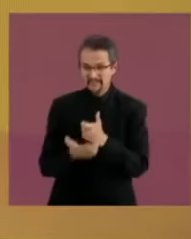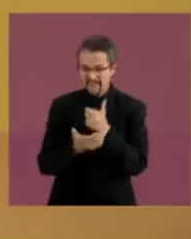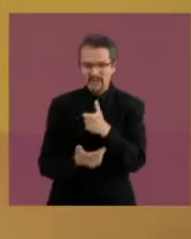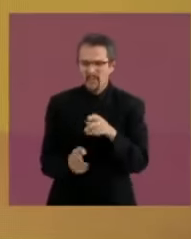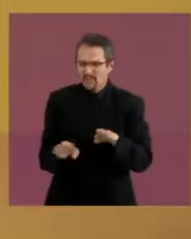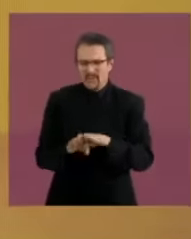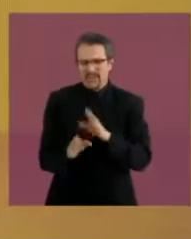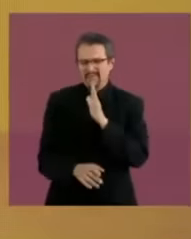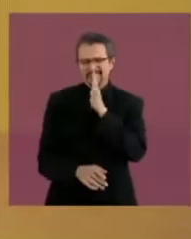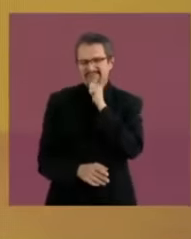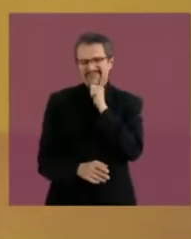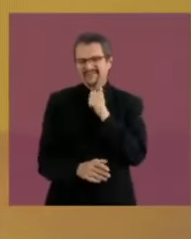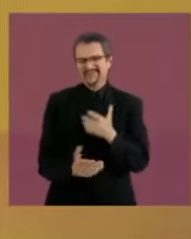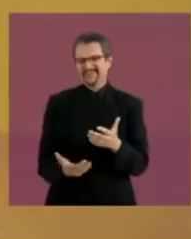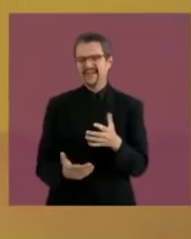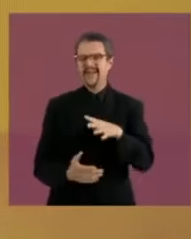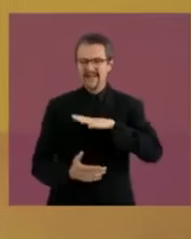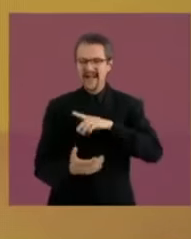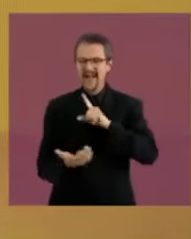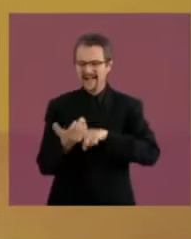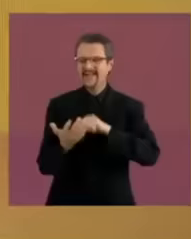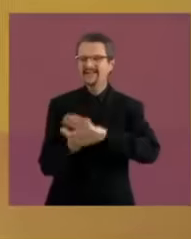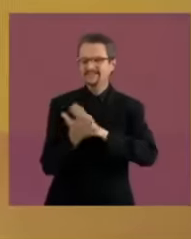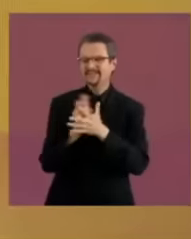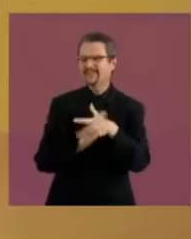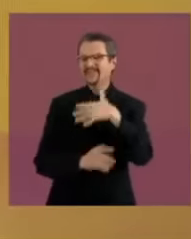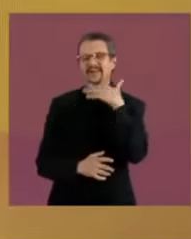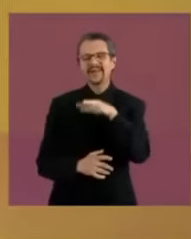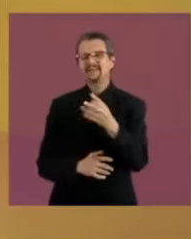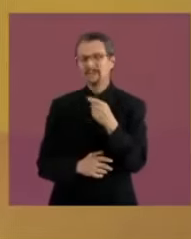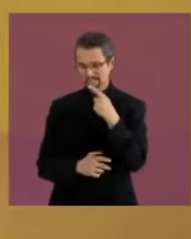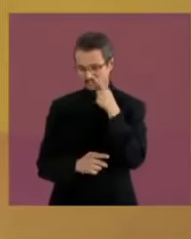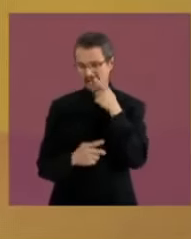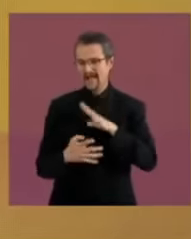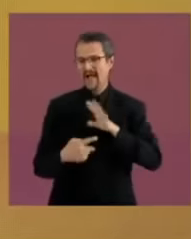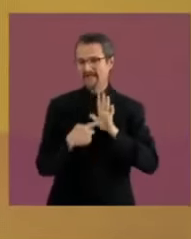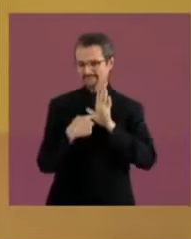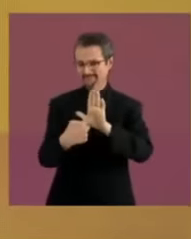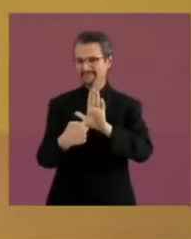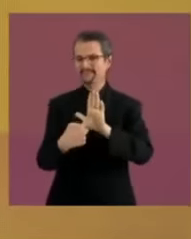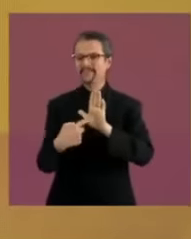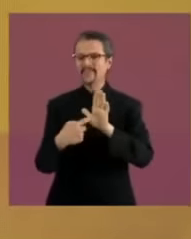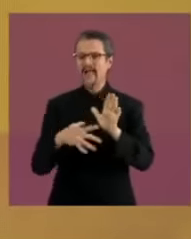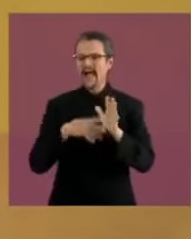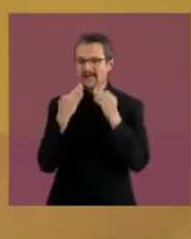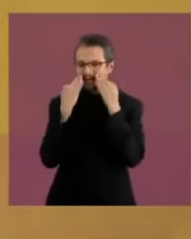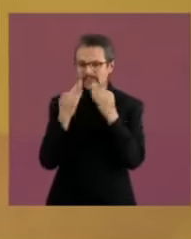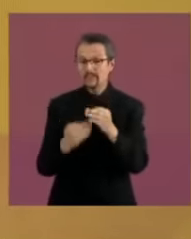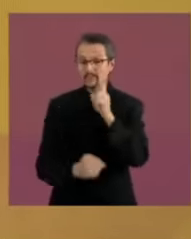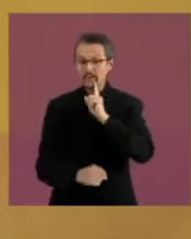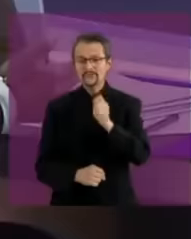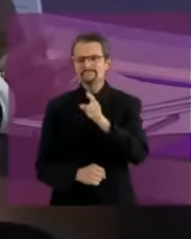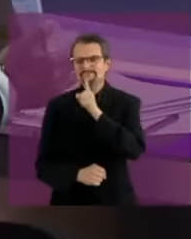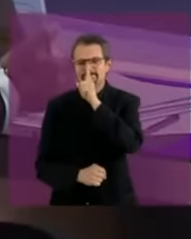Here there is a case of lying by the candidate where she shows that she was going to donate her apartment.